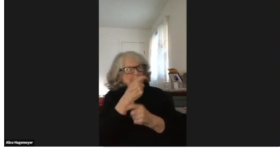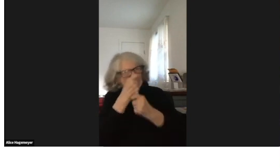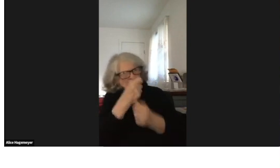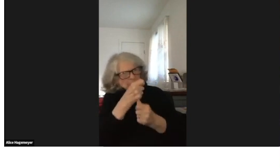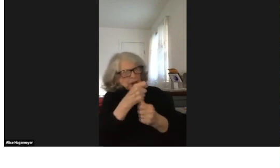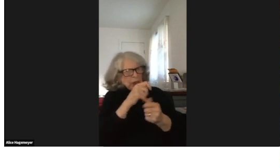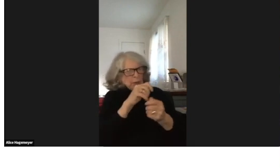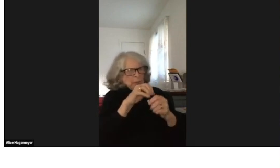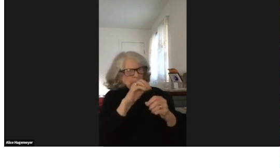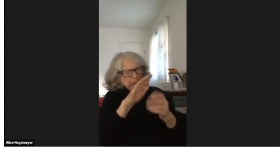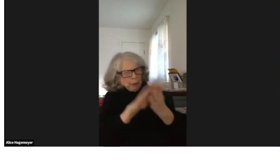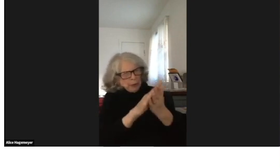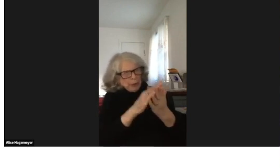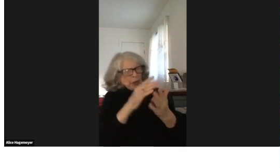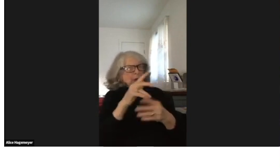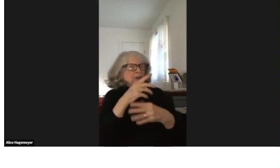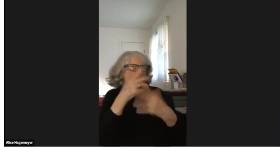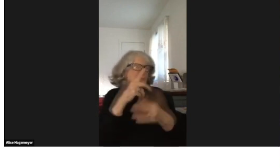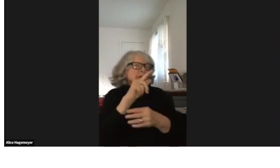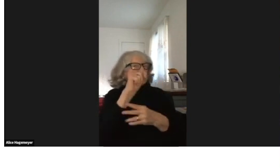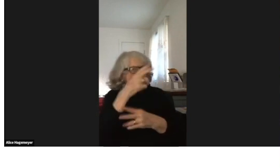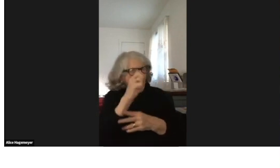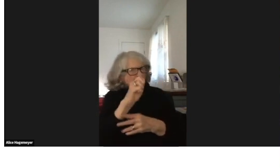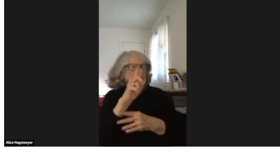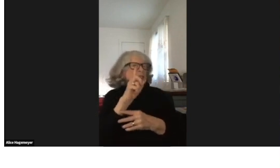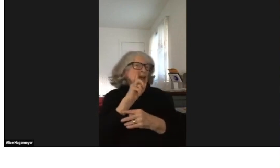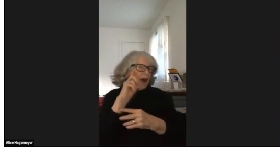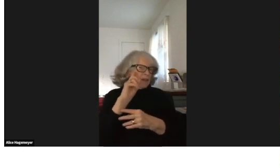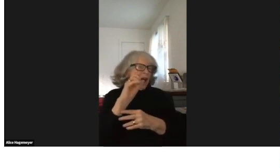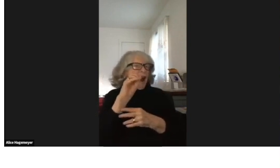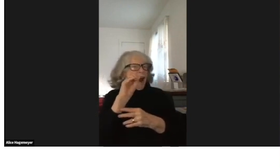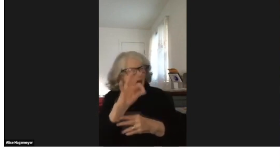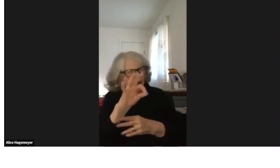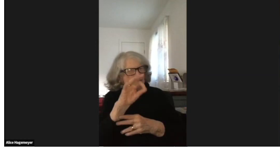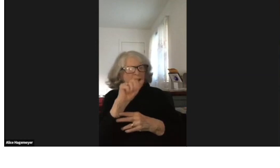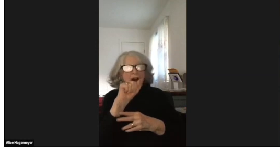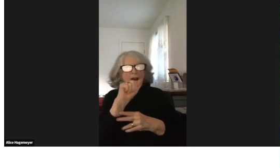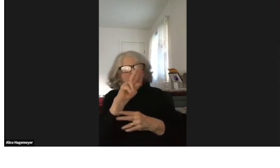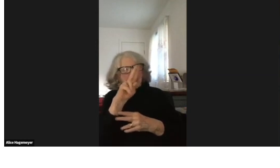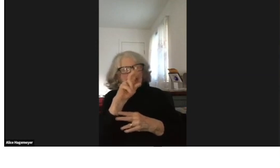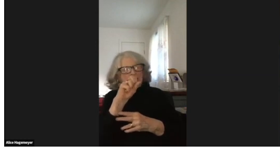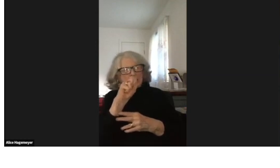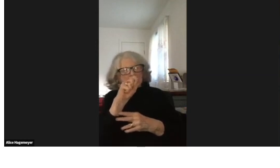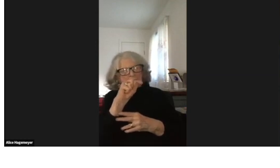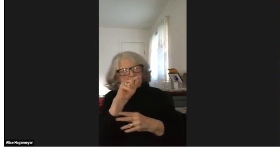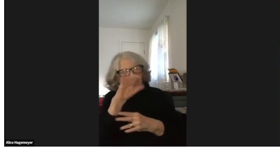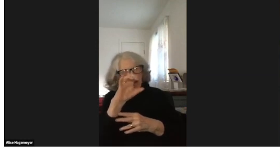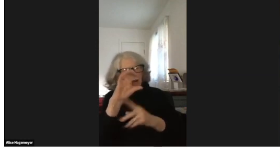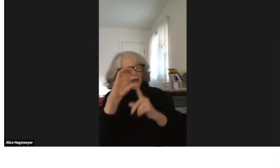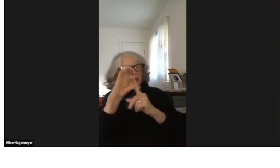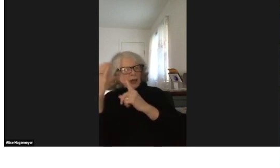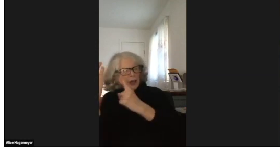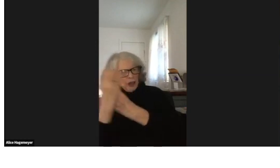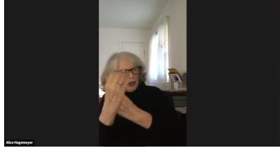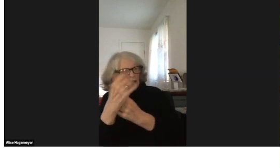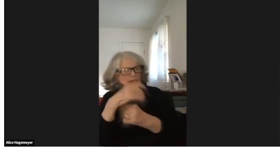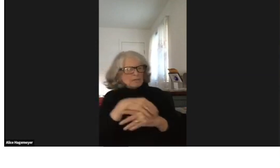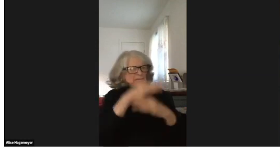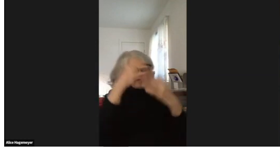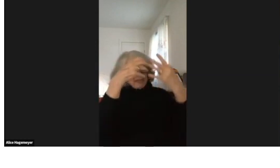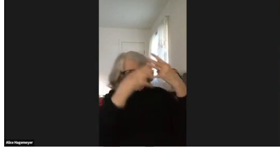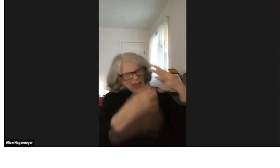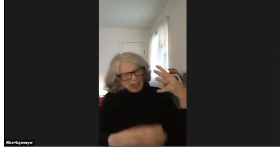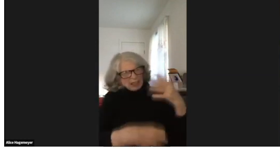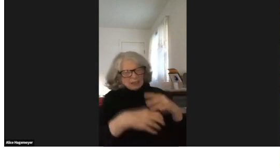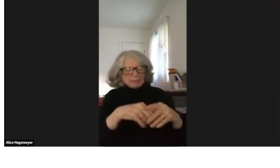an autistic program, I would think the deaf of autistic culture.